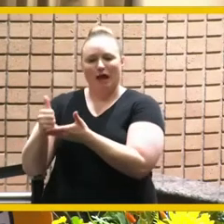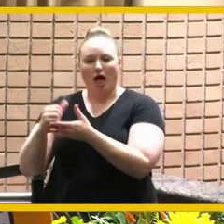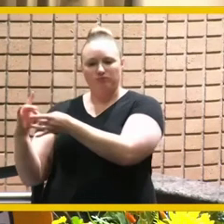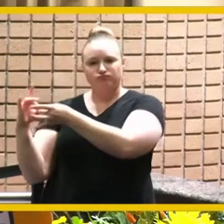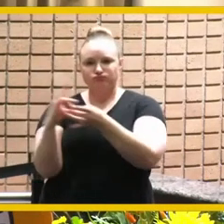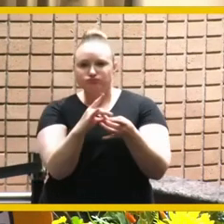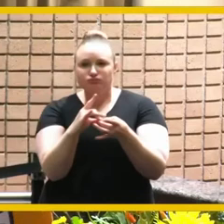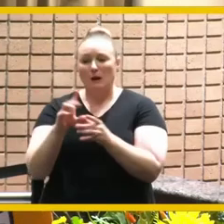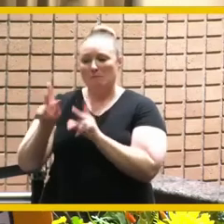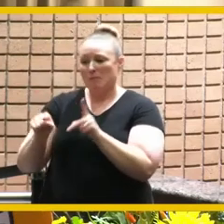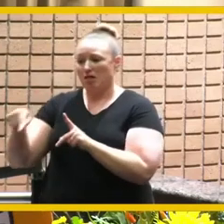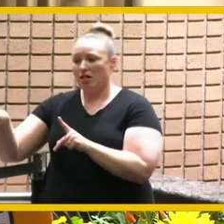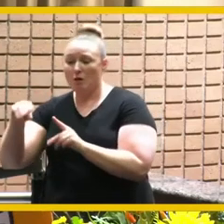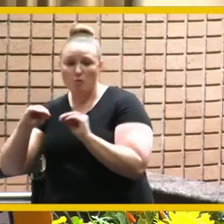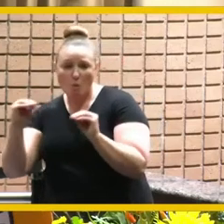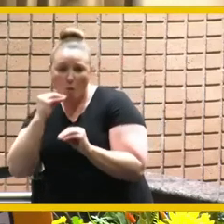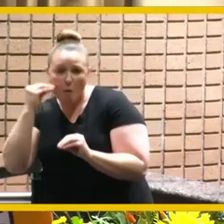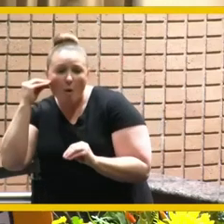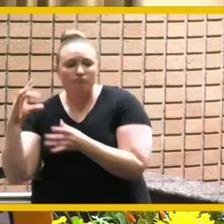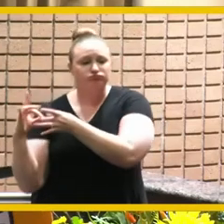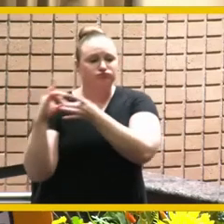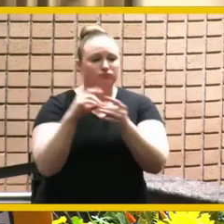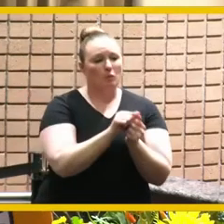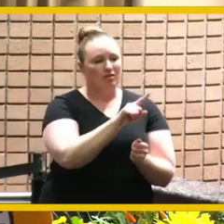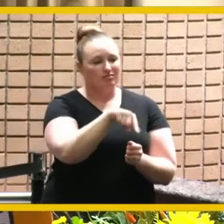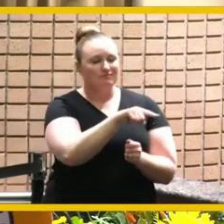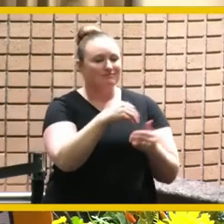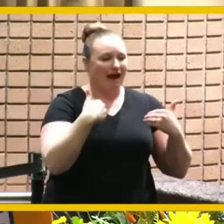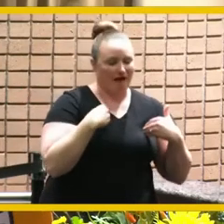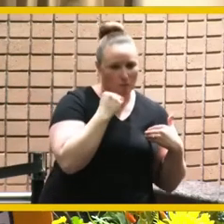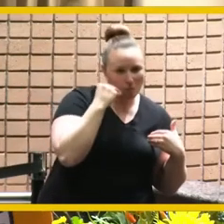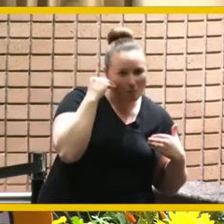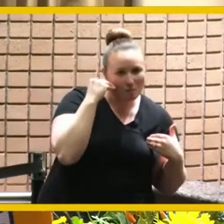bailey and the faith communities created this initiative that now has become a best practice